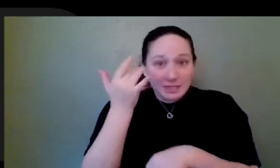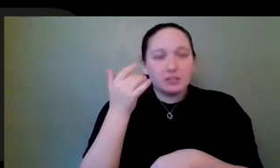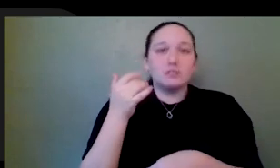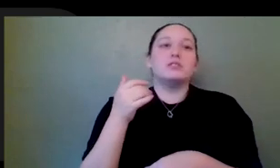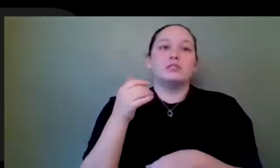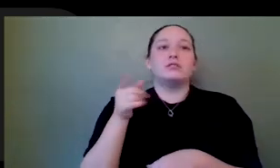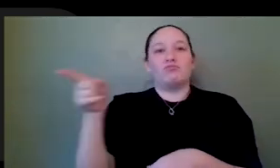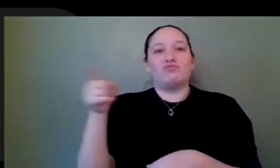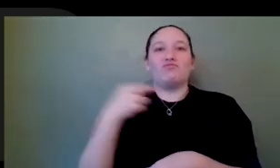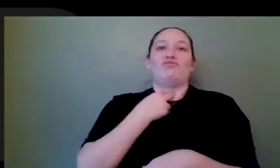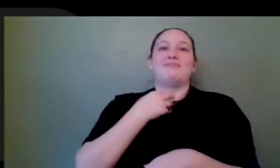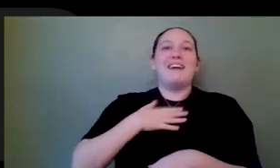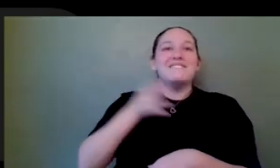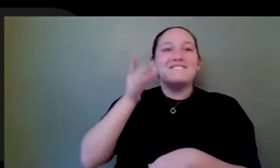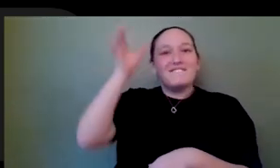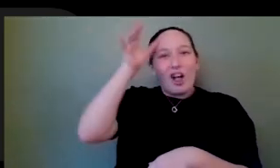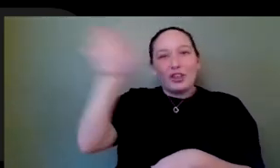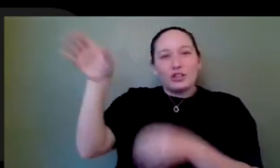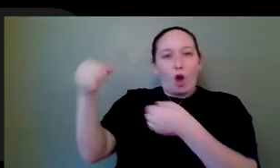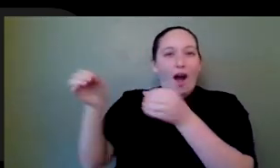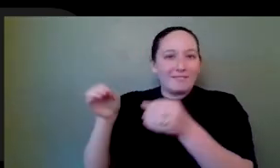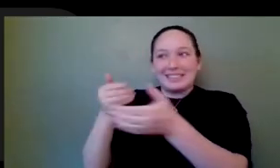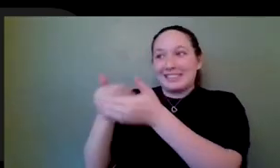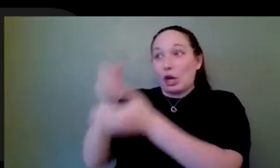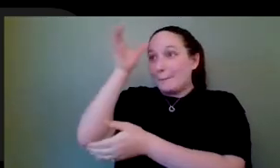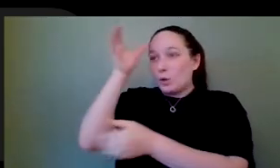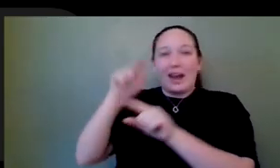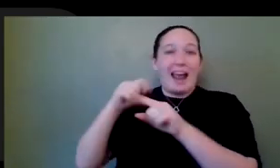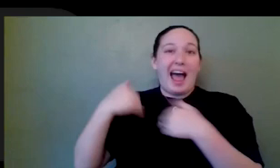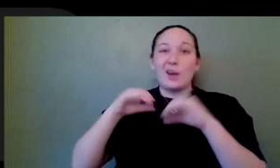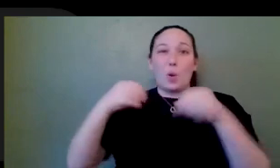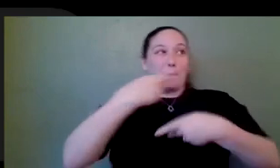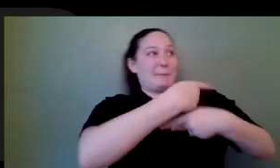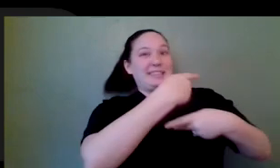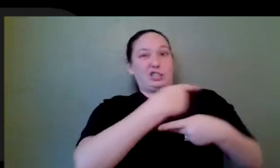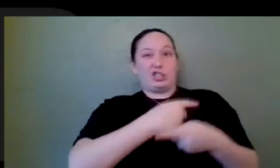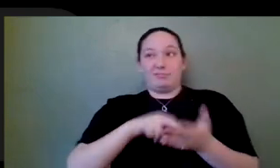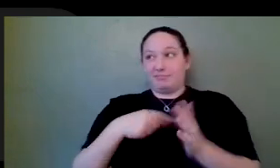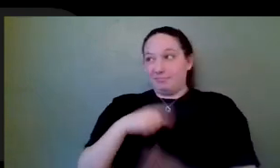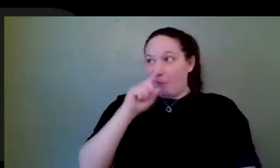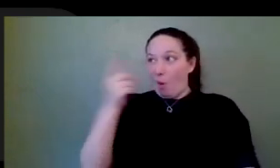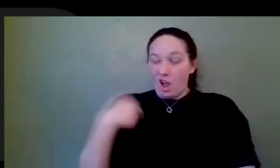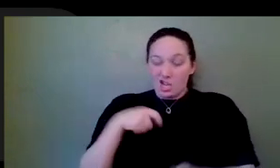office near computers with no babysitter. And I was bored. So, you know, I took my creativity and